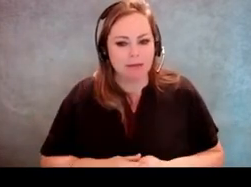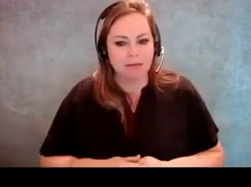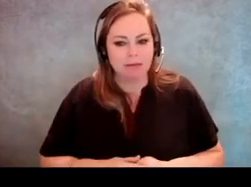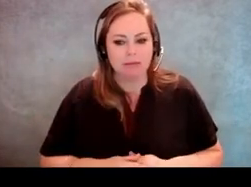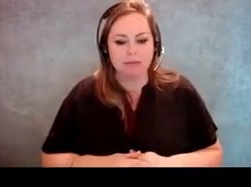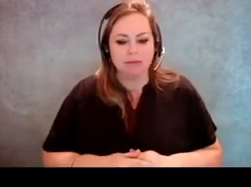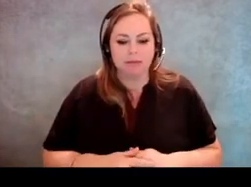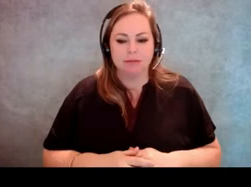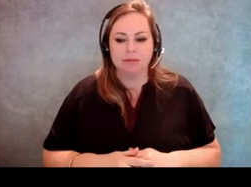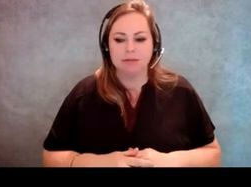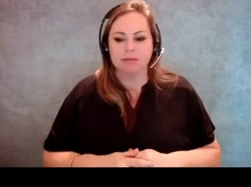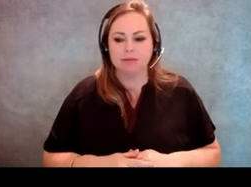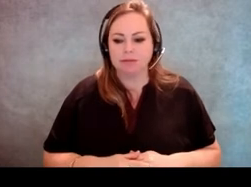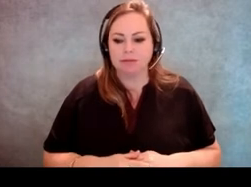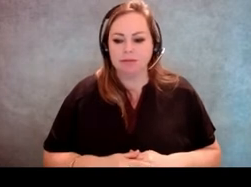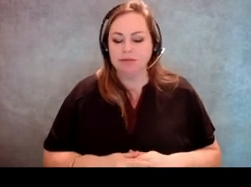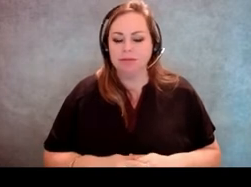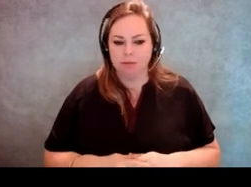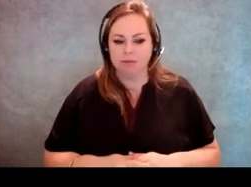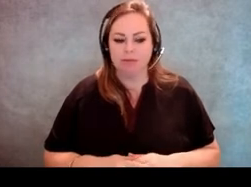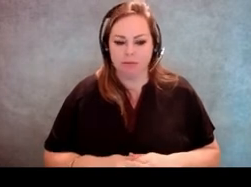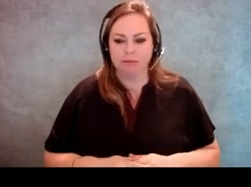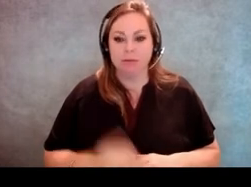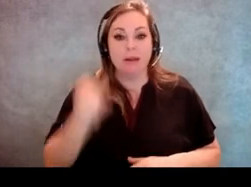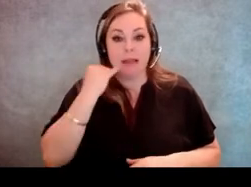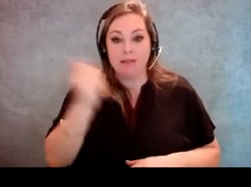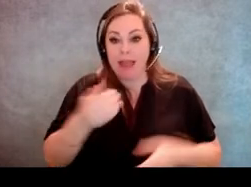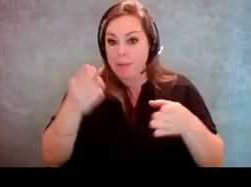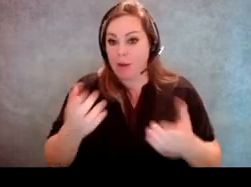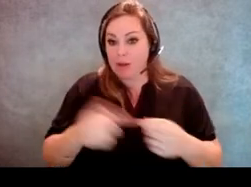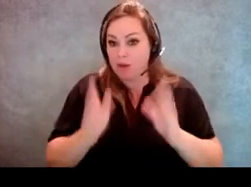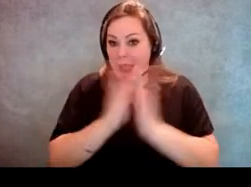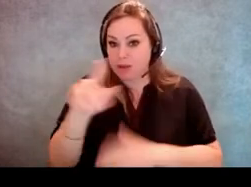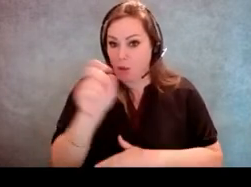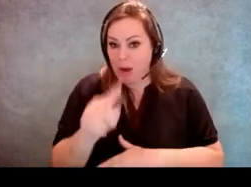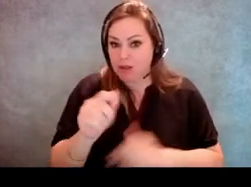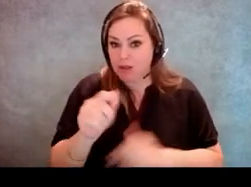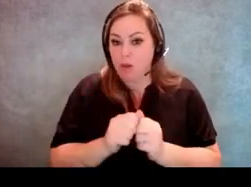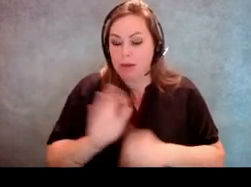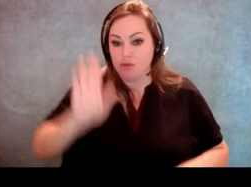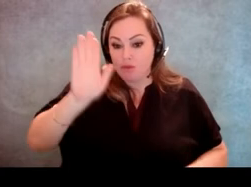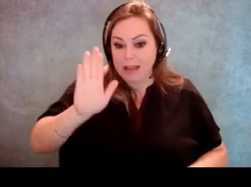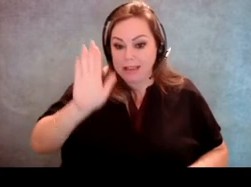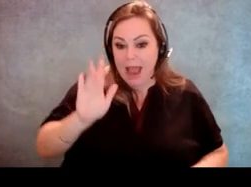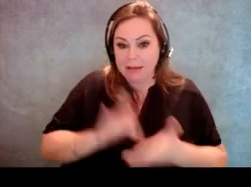So I can do that one, but if there's anybody that wants to ask a question with their raised hand on what we just covered?